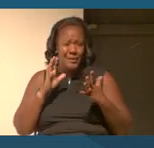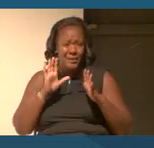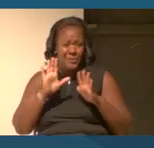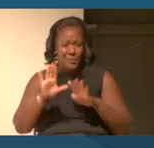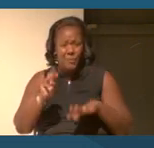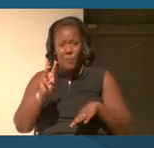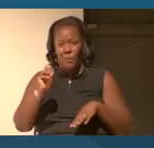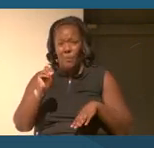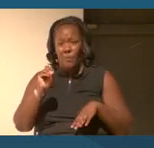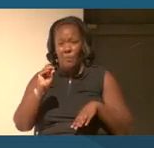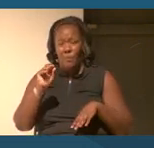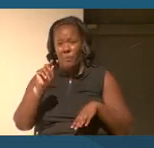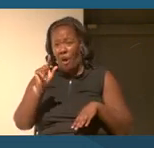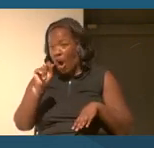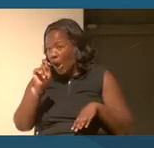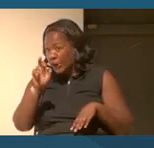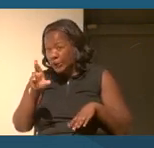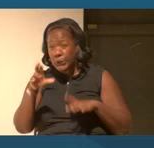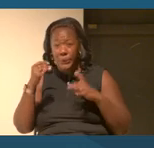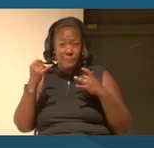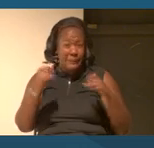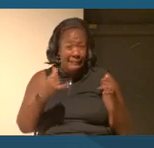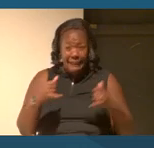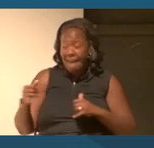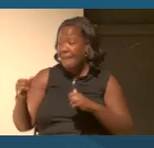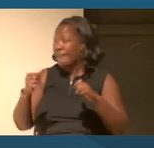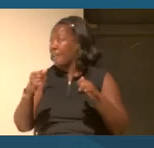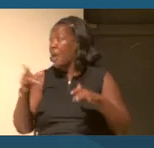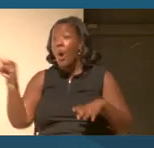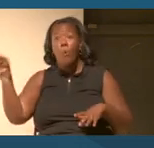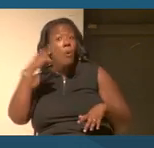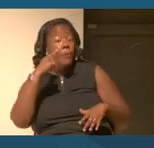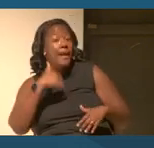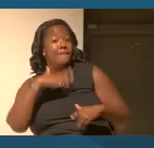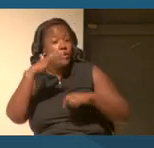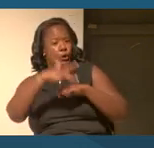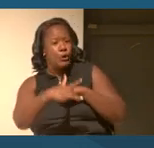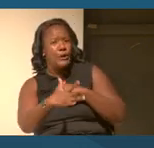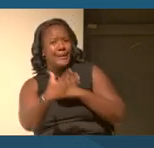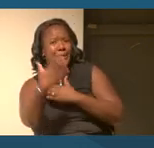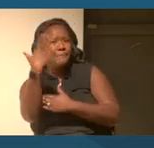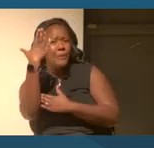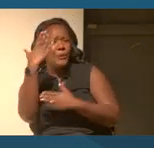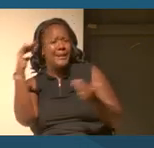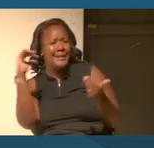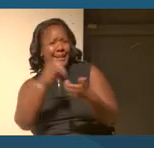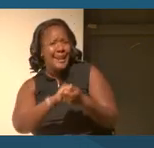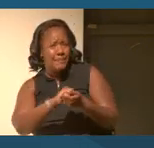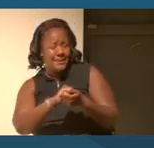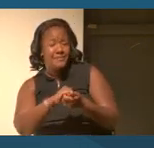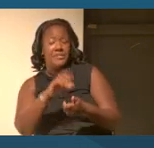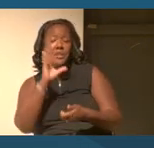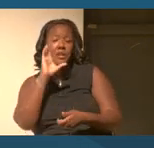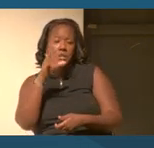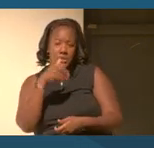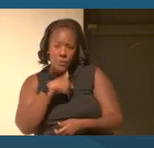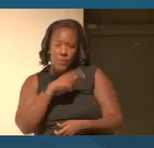Yeah, well, we will. We have an early learning collaborative and so we will make sure that there are the resources that are identified there.